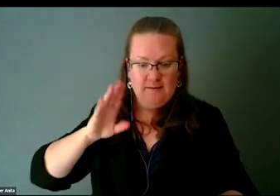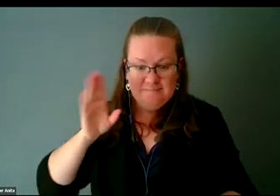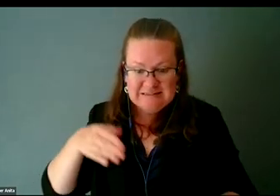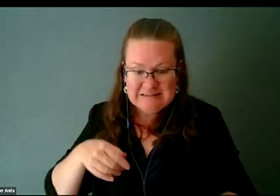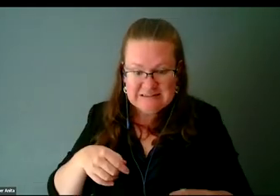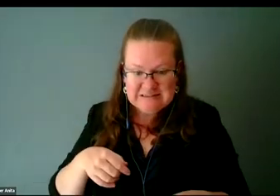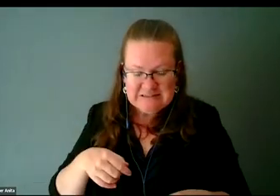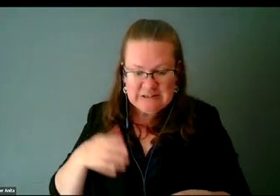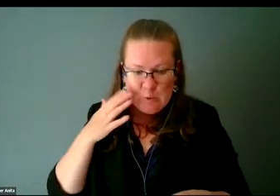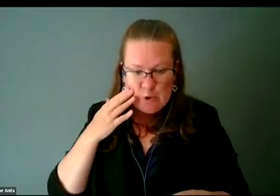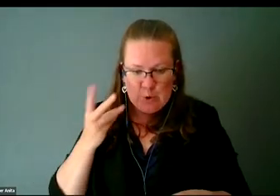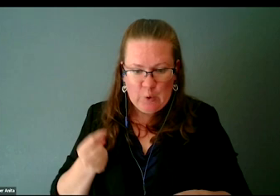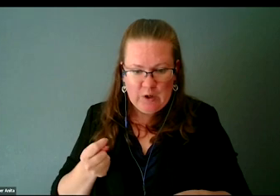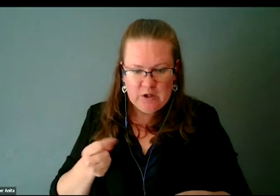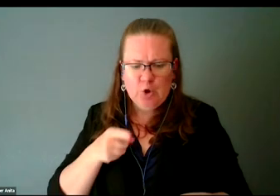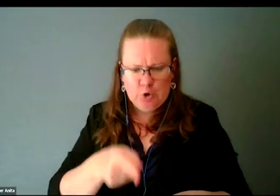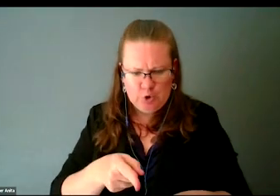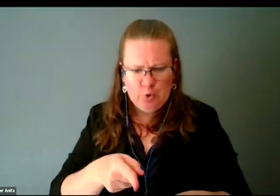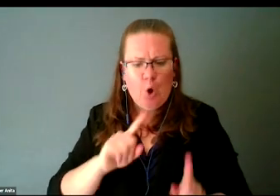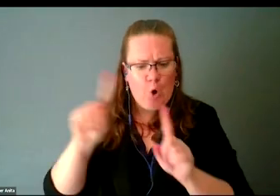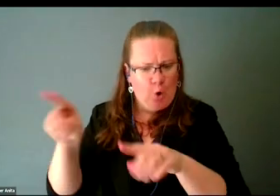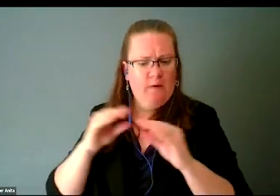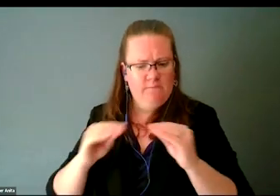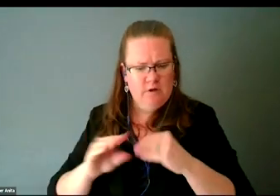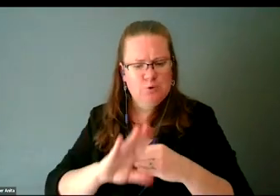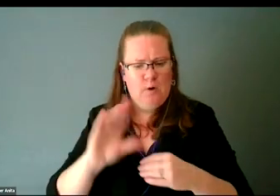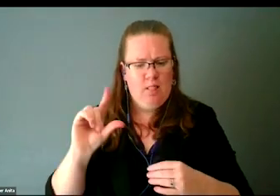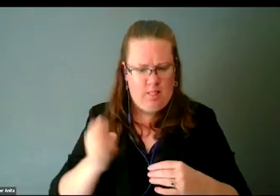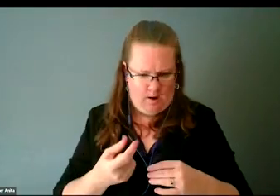Go fix your legs and then you can come to the party."